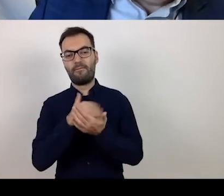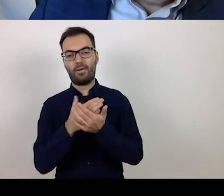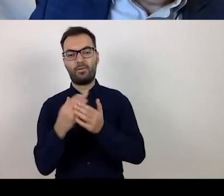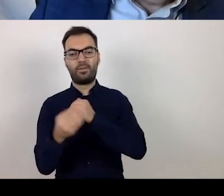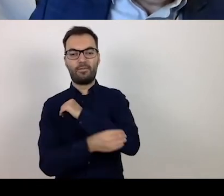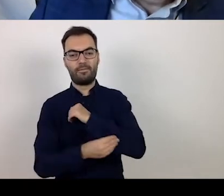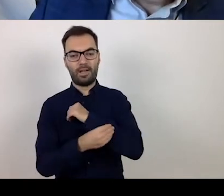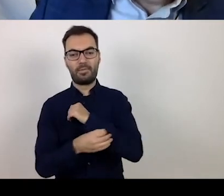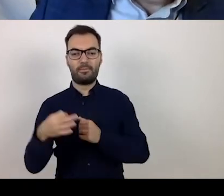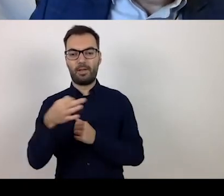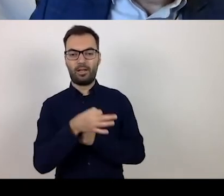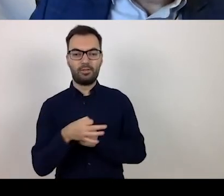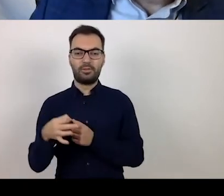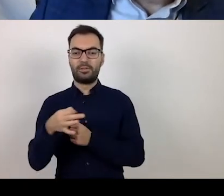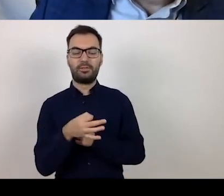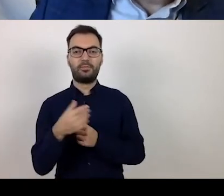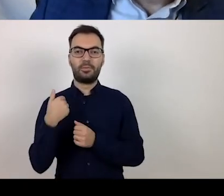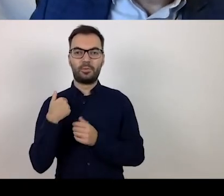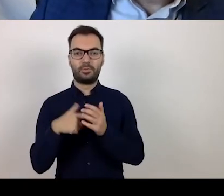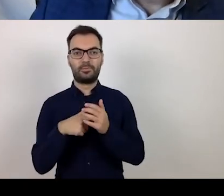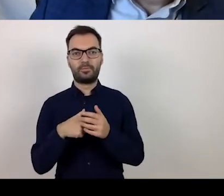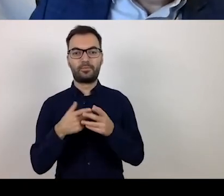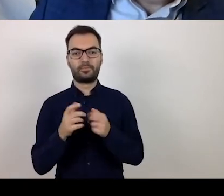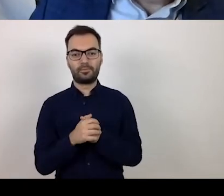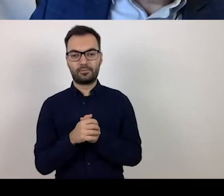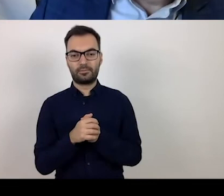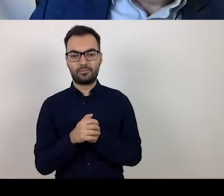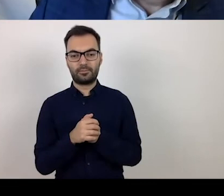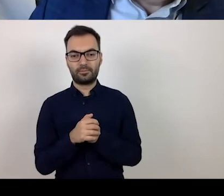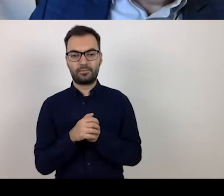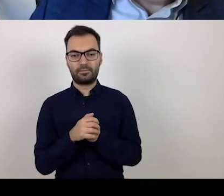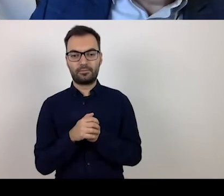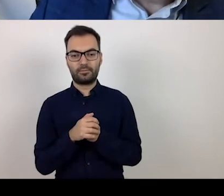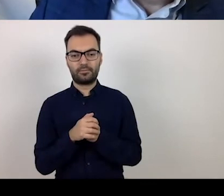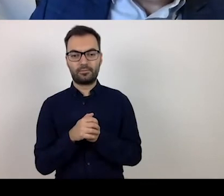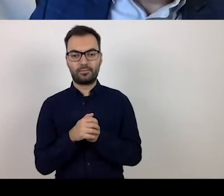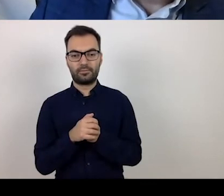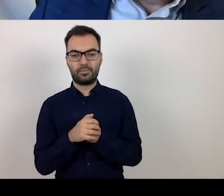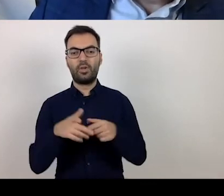we had specific sectors enumerated in the detailed description